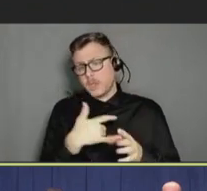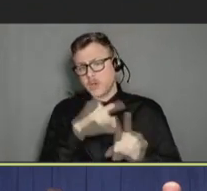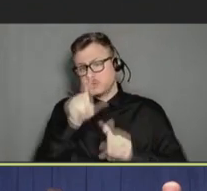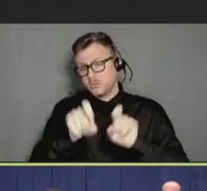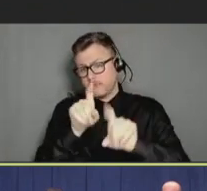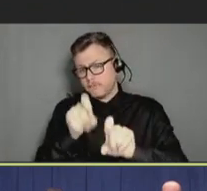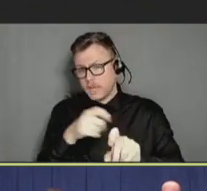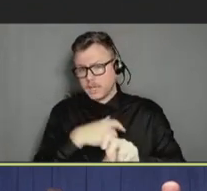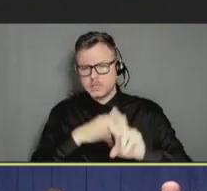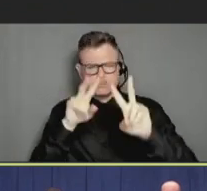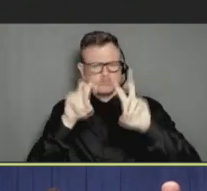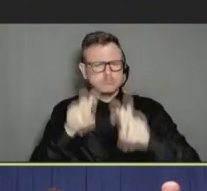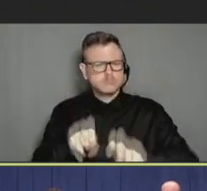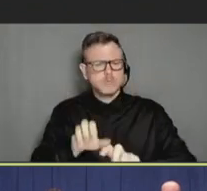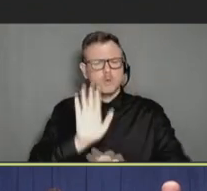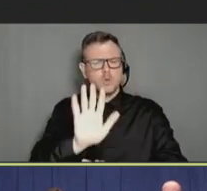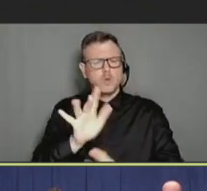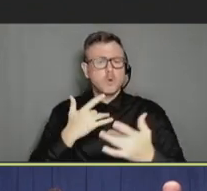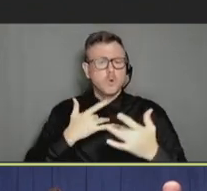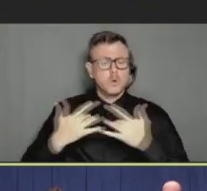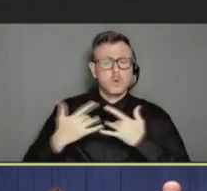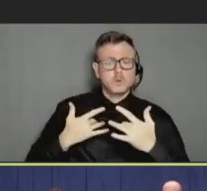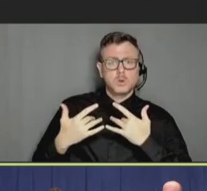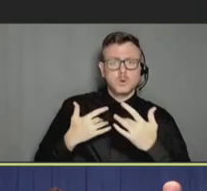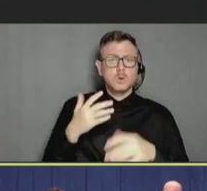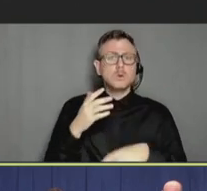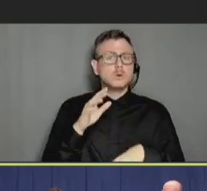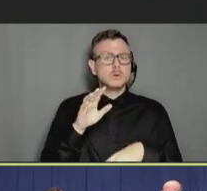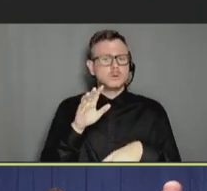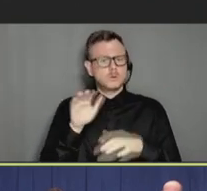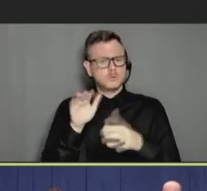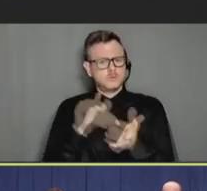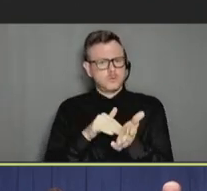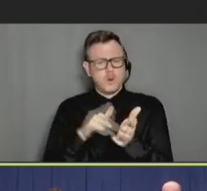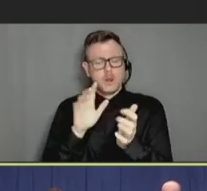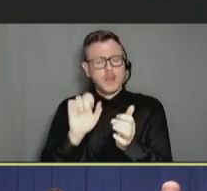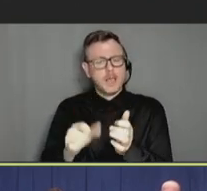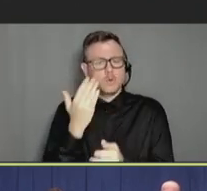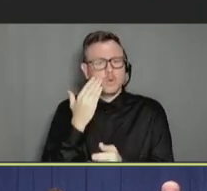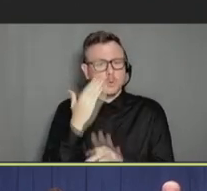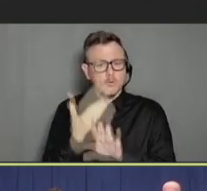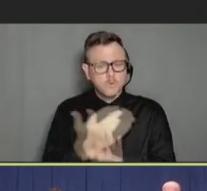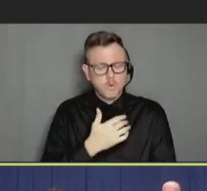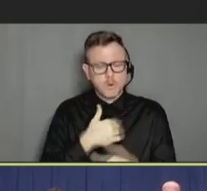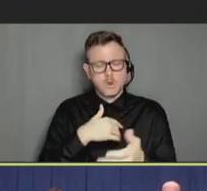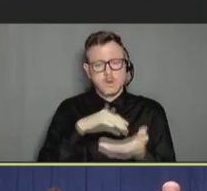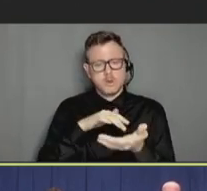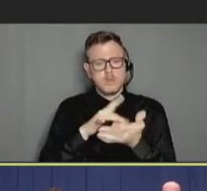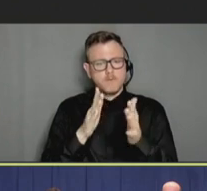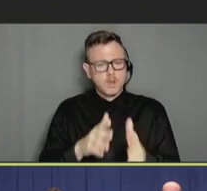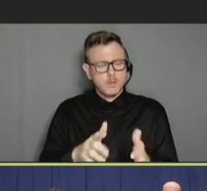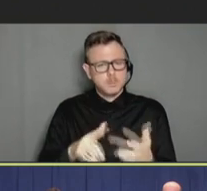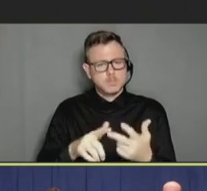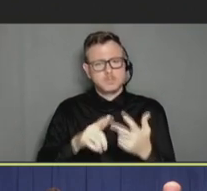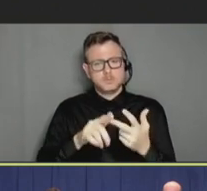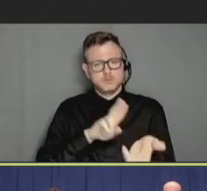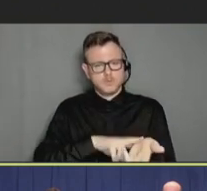know, what their concerns are, so a doctor can know that. You know, a doctor or a pharmacist or nurse can know that going into the encounter.